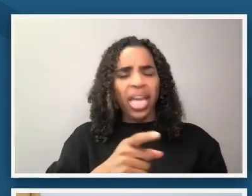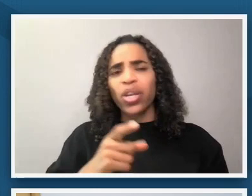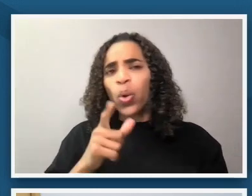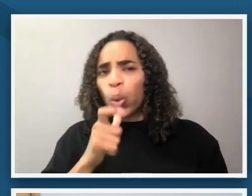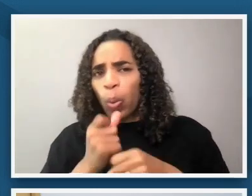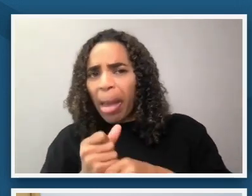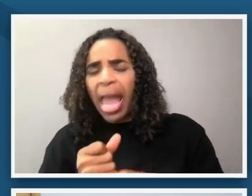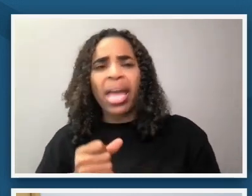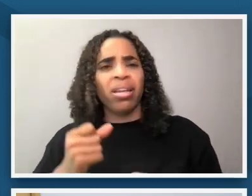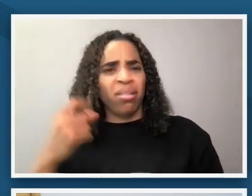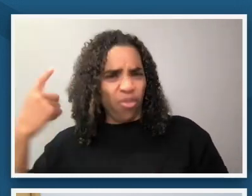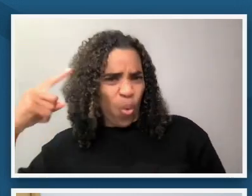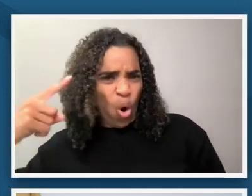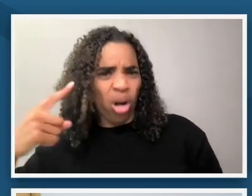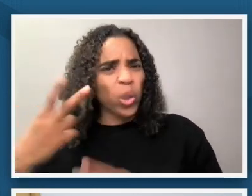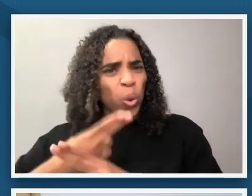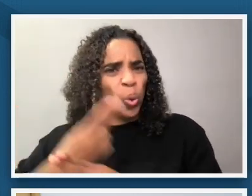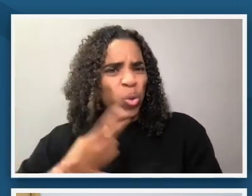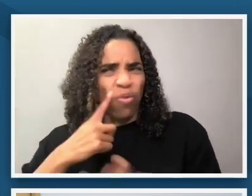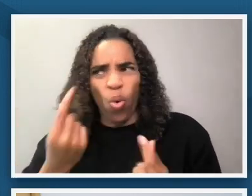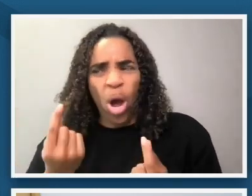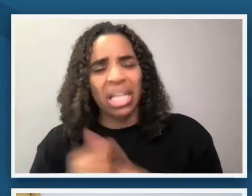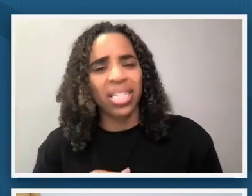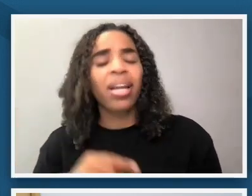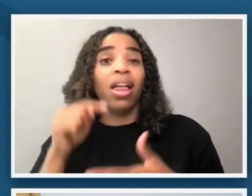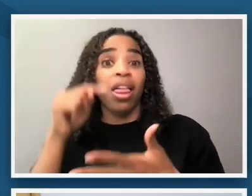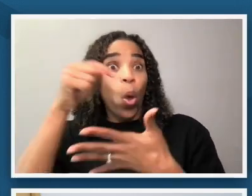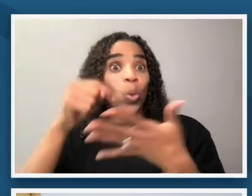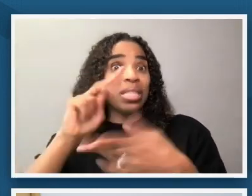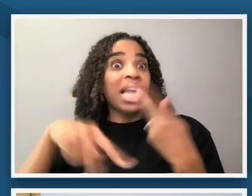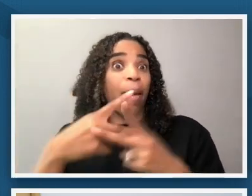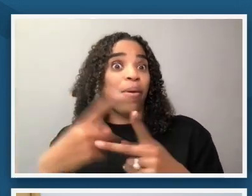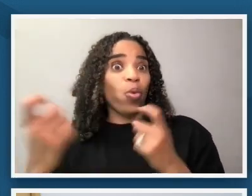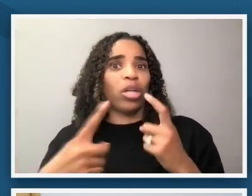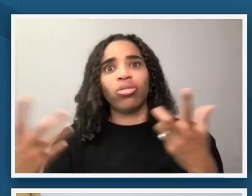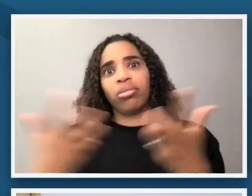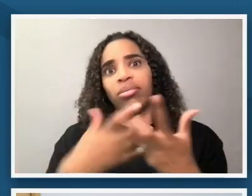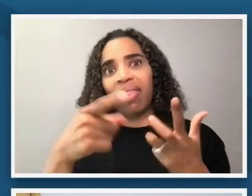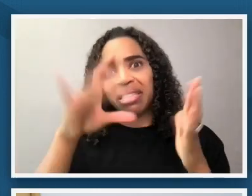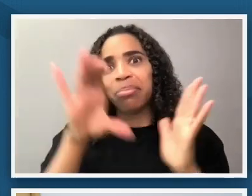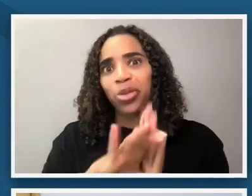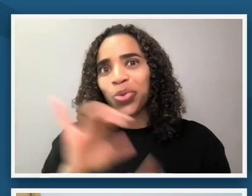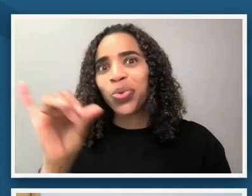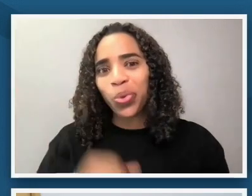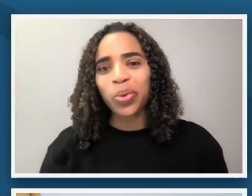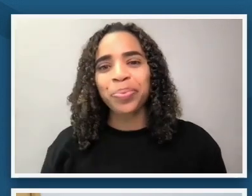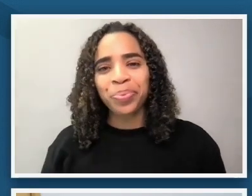and i think that those questions are really applicable here in this moment i